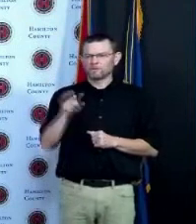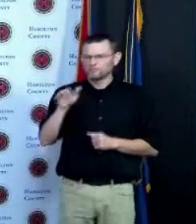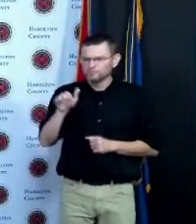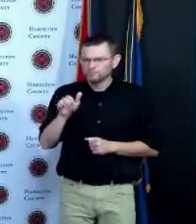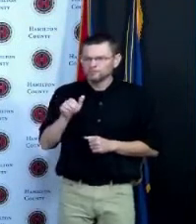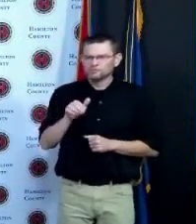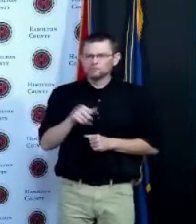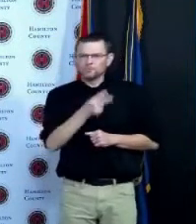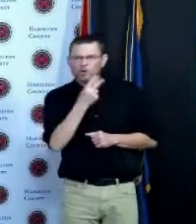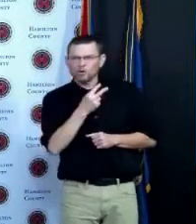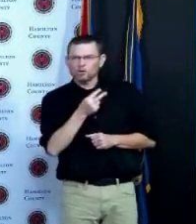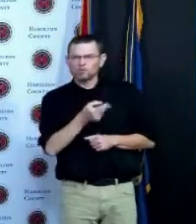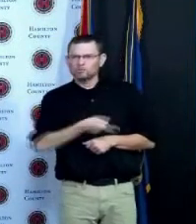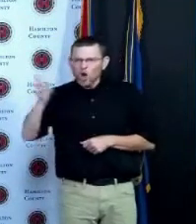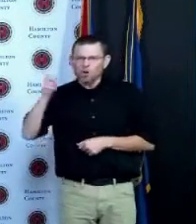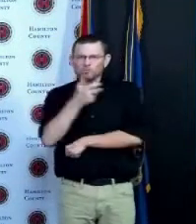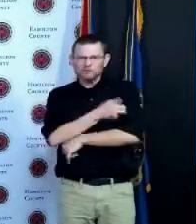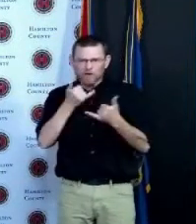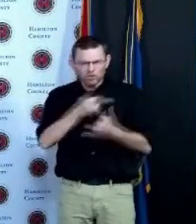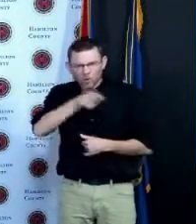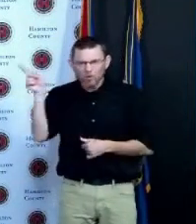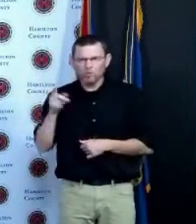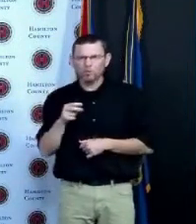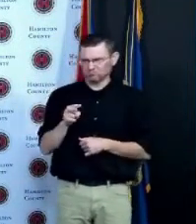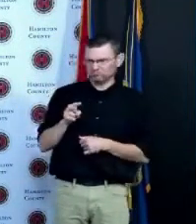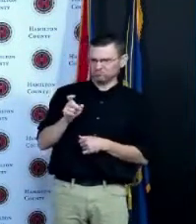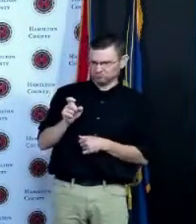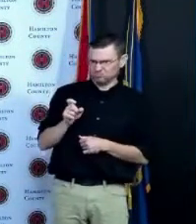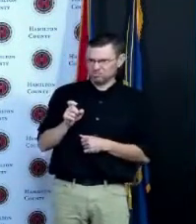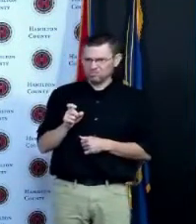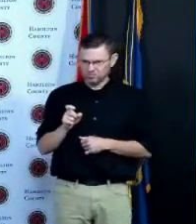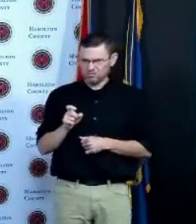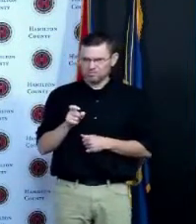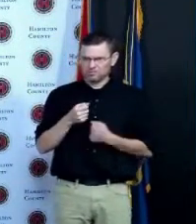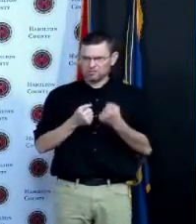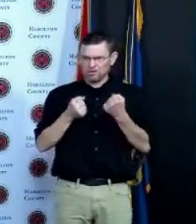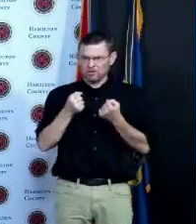I'm going to get my car fixed I'm not going to overrule the mechanic when I go see my accountant